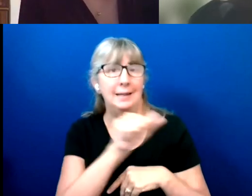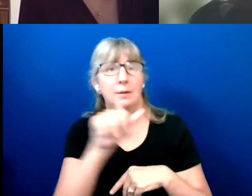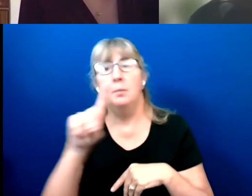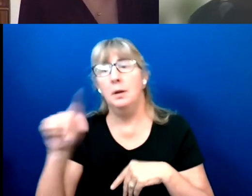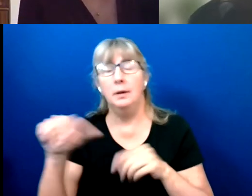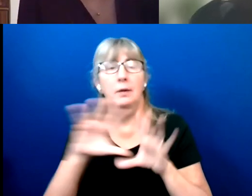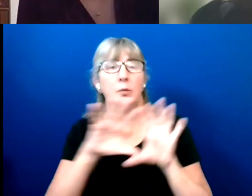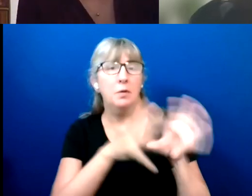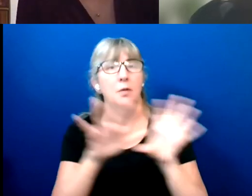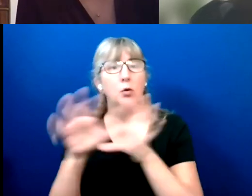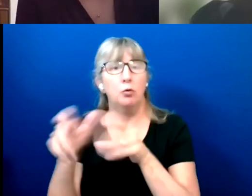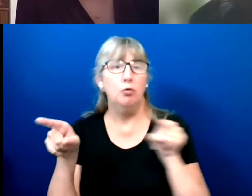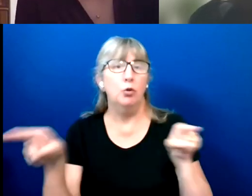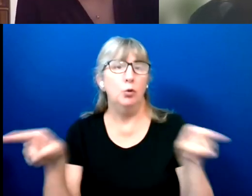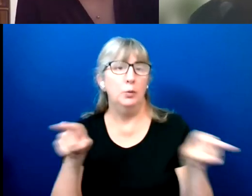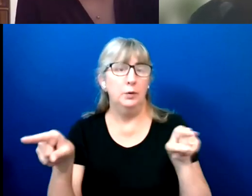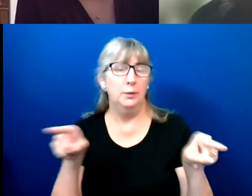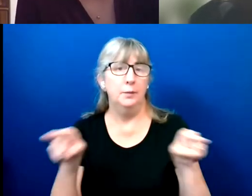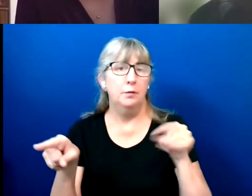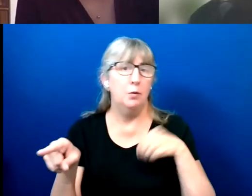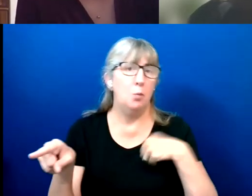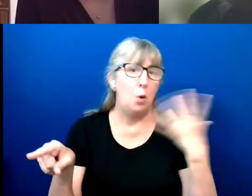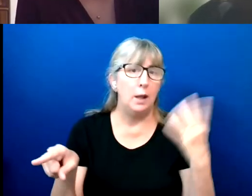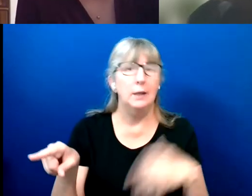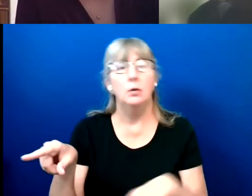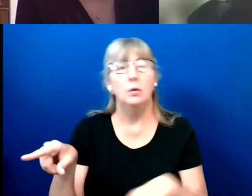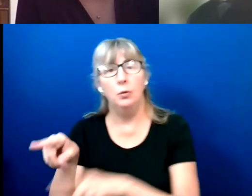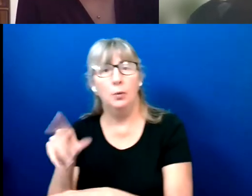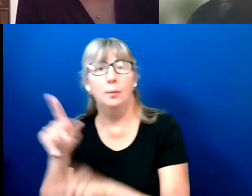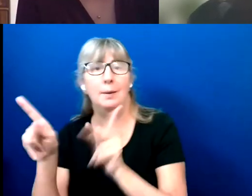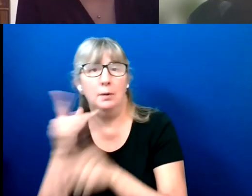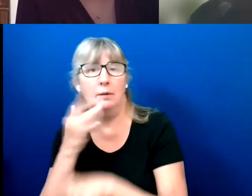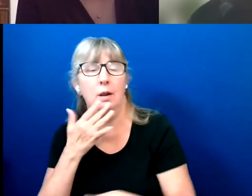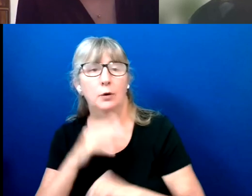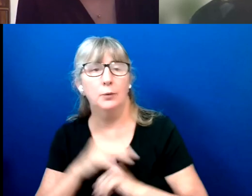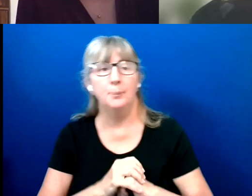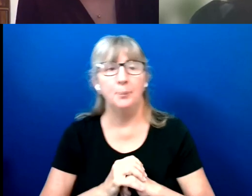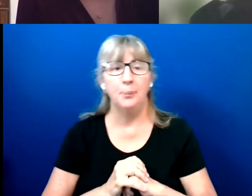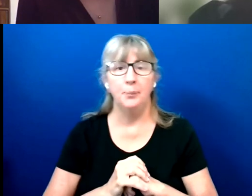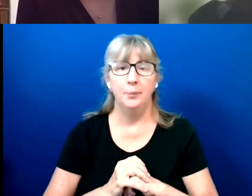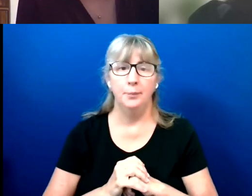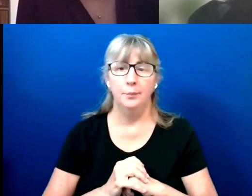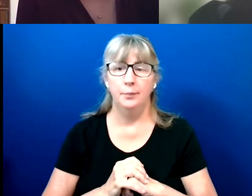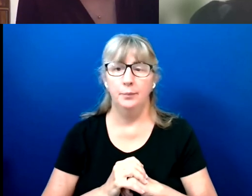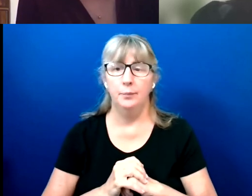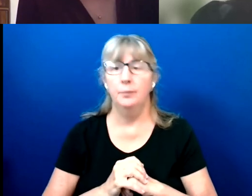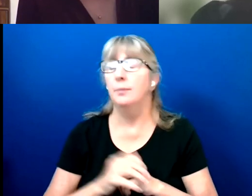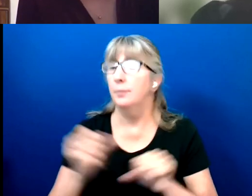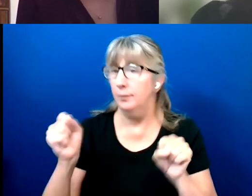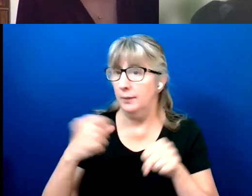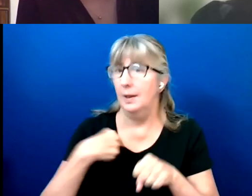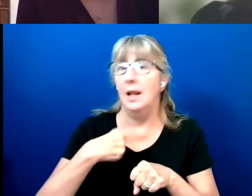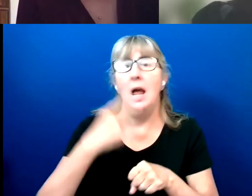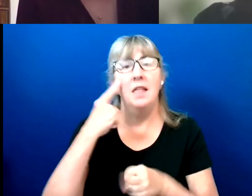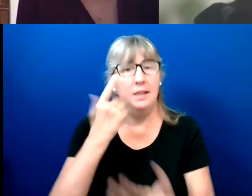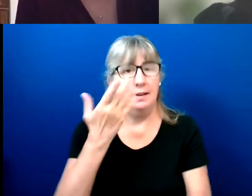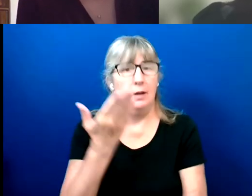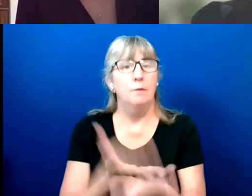racial categories. Yeah, and I definitely think that confirms what we know anecdotally and